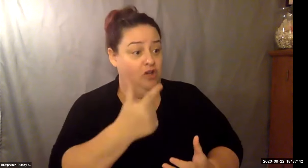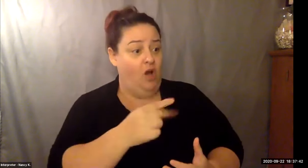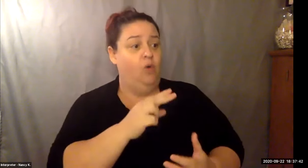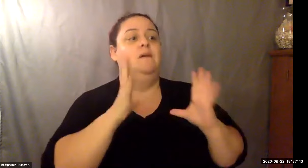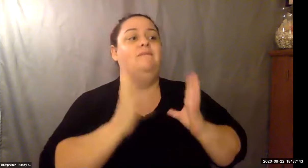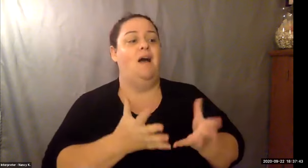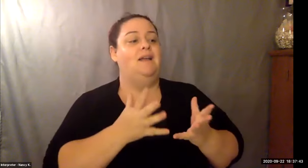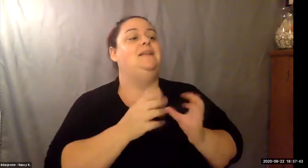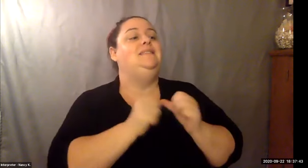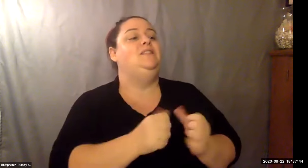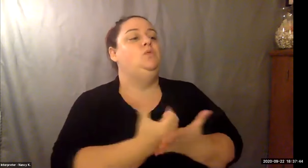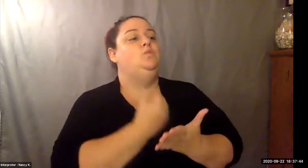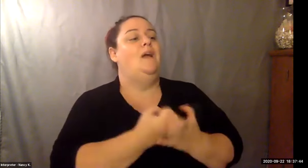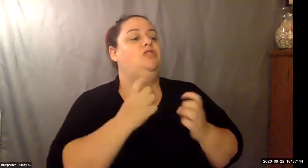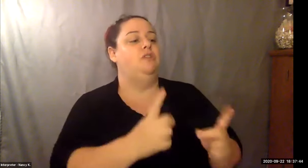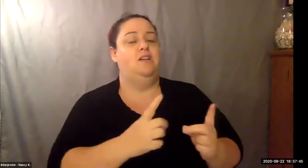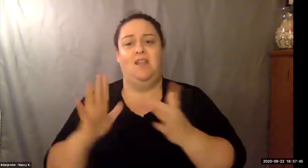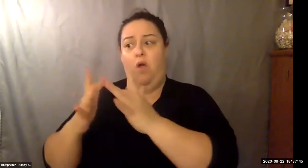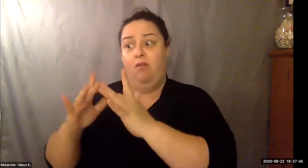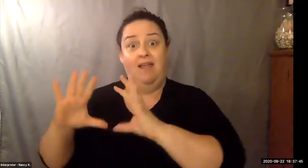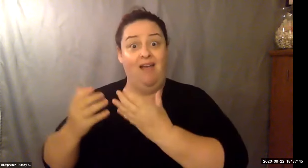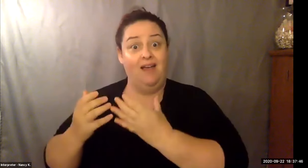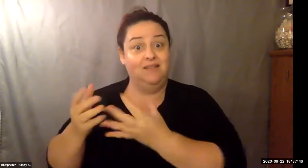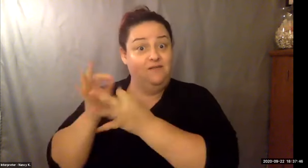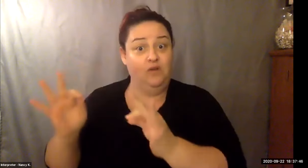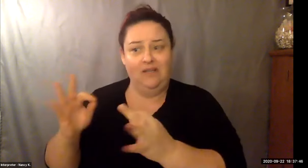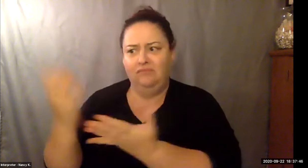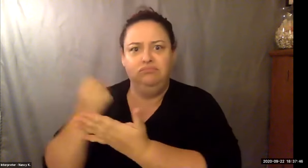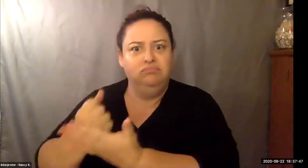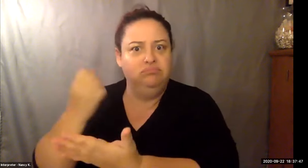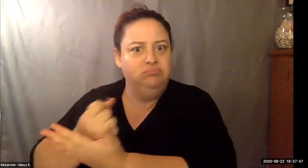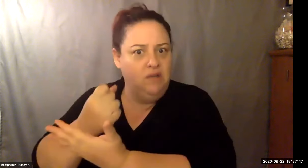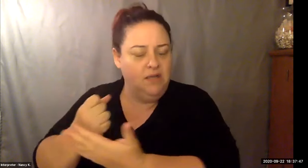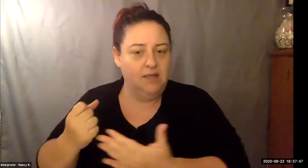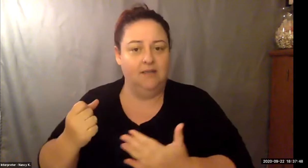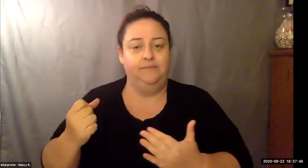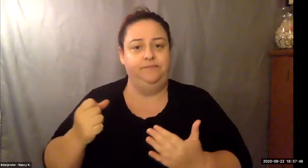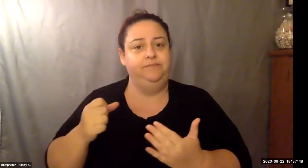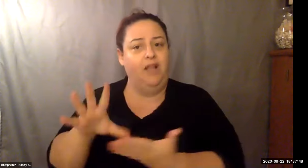Keith Wolling: You still want wanted it, because it would not, it did not decrease in value, many times in life.